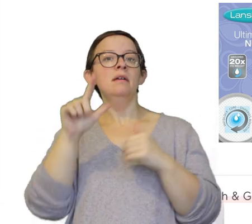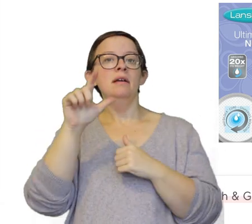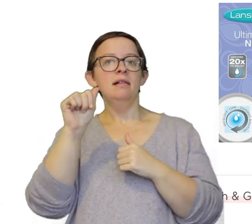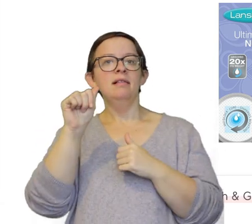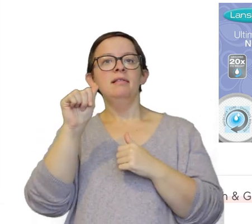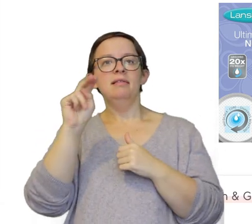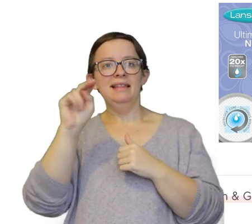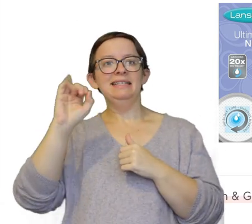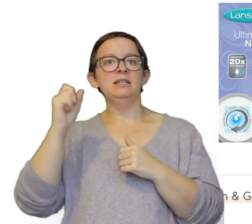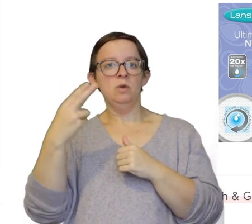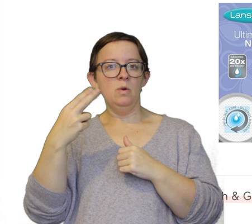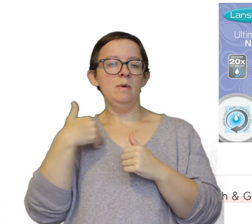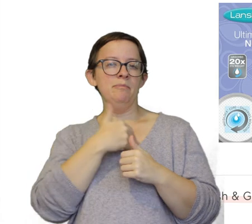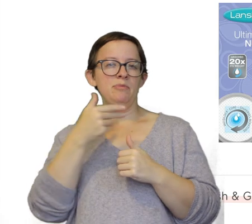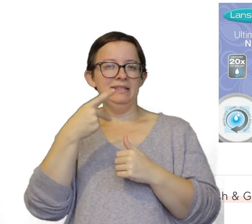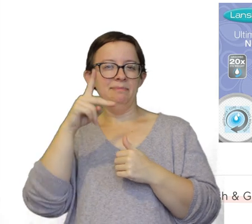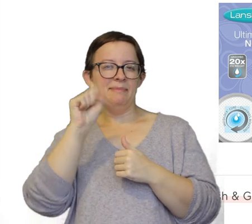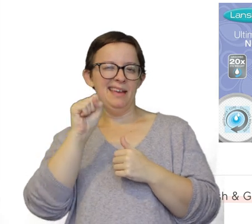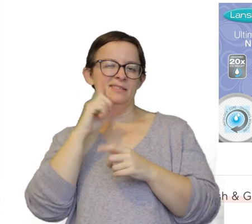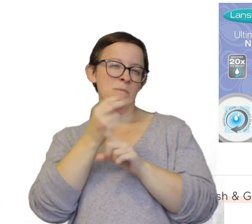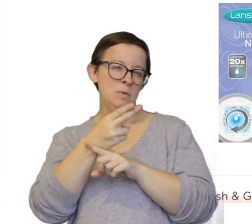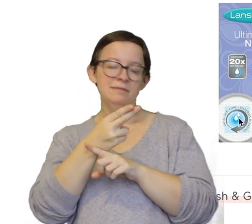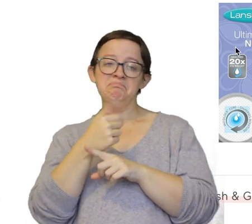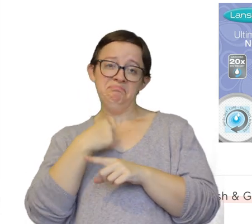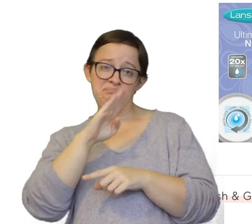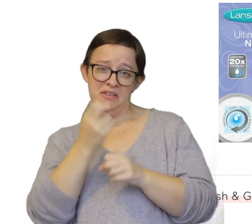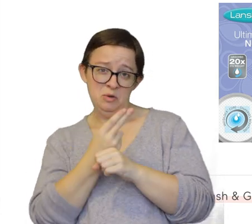Lansinoh breast pads. These are disposable. I never actually used these.